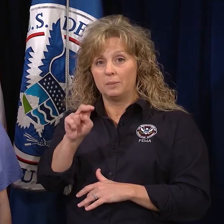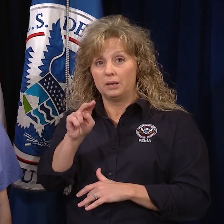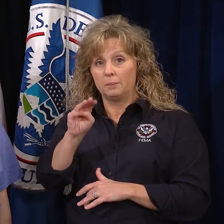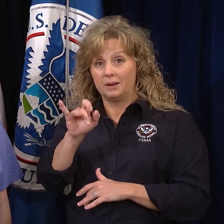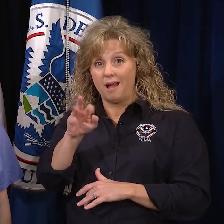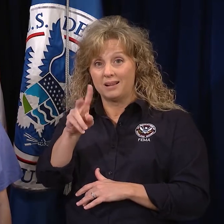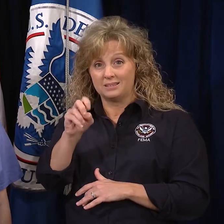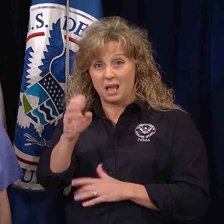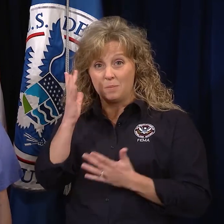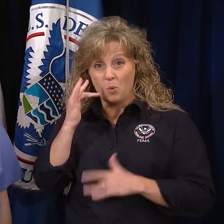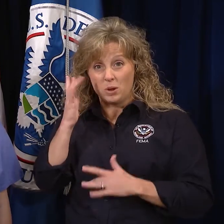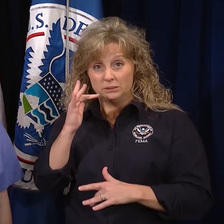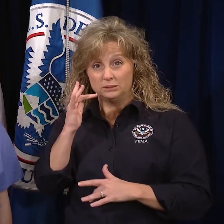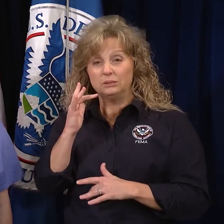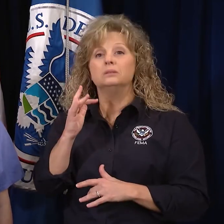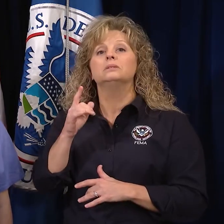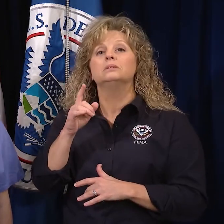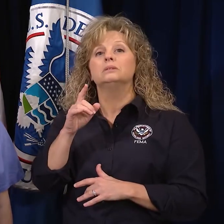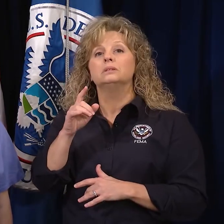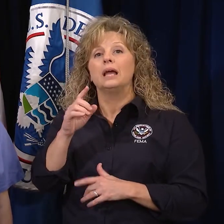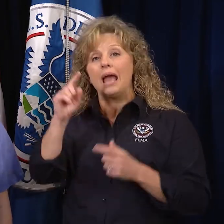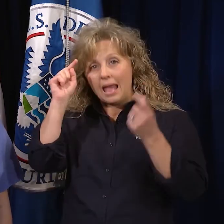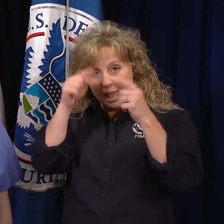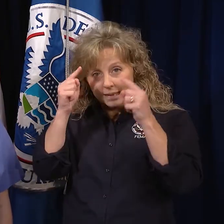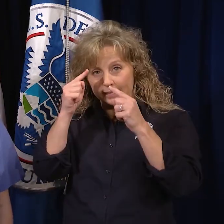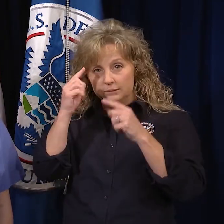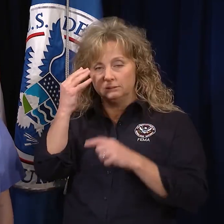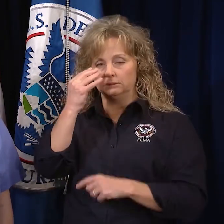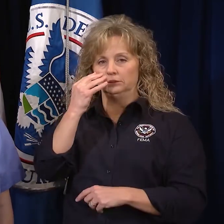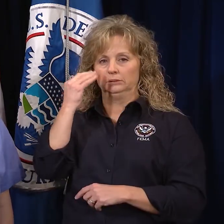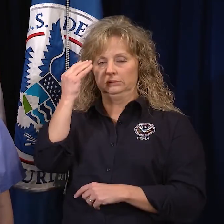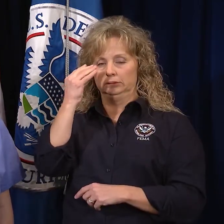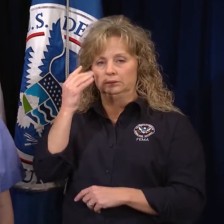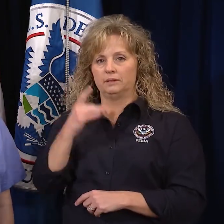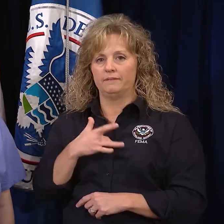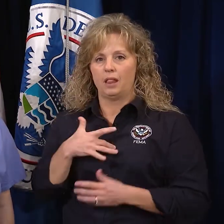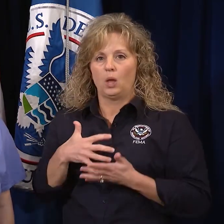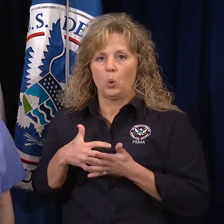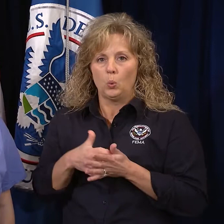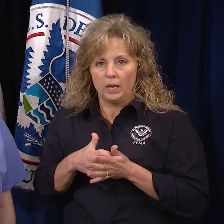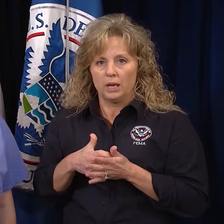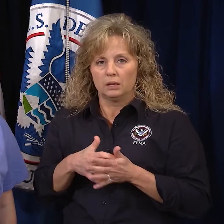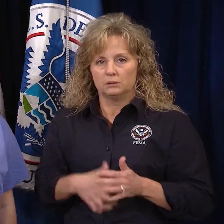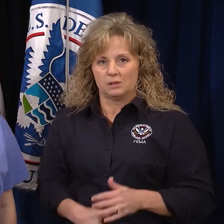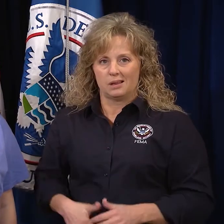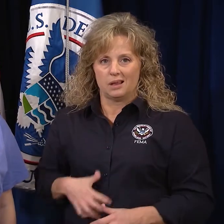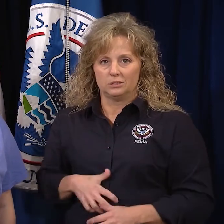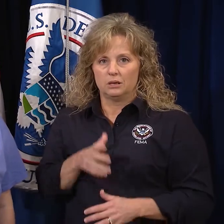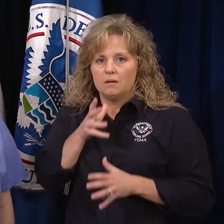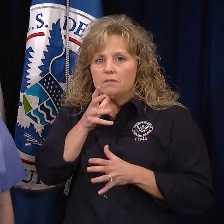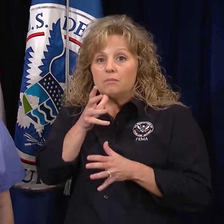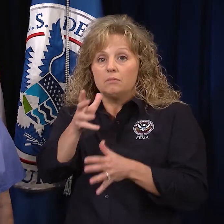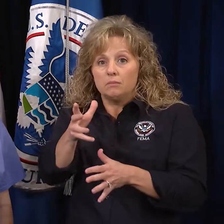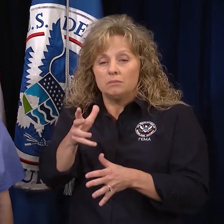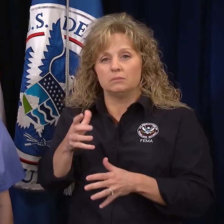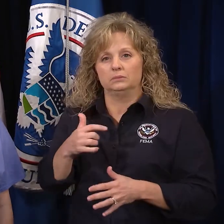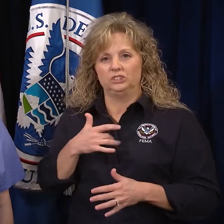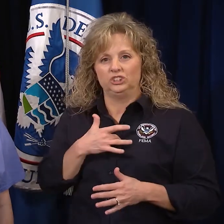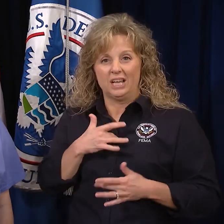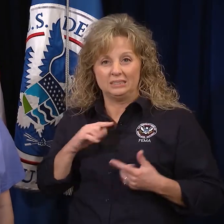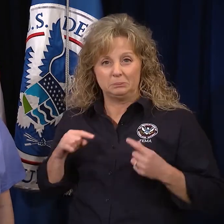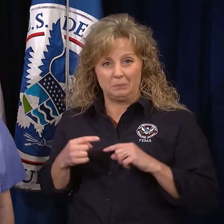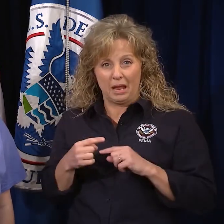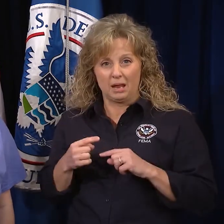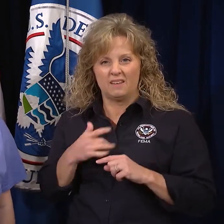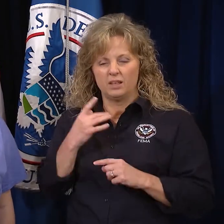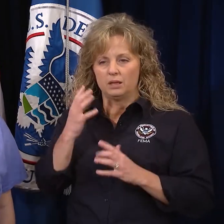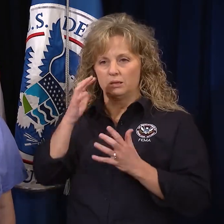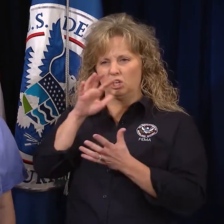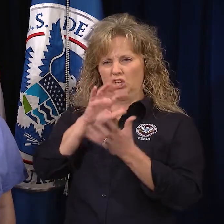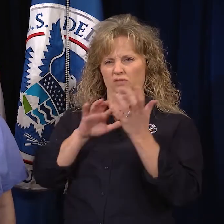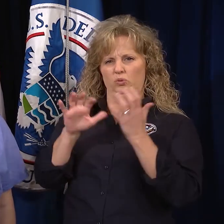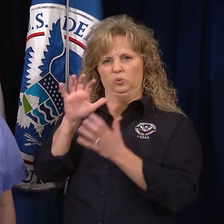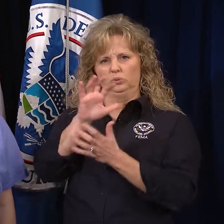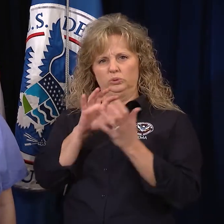are headaches, dizziness, feeling weak, nausea, vomiting, chest pains, and feeling confused.